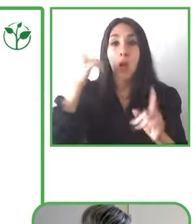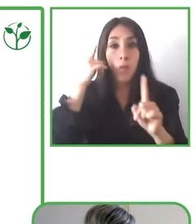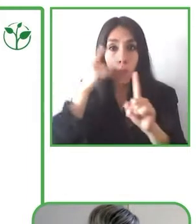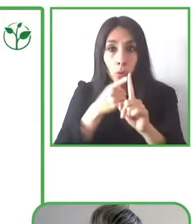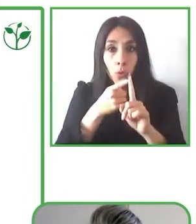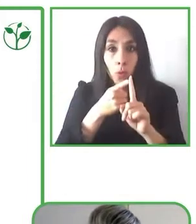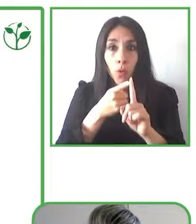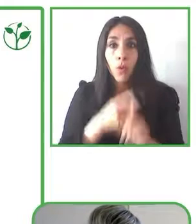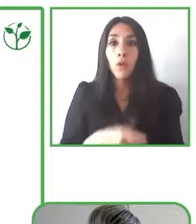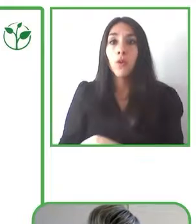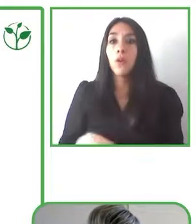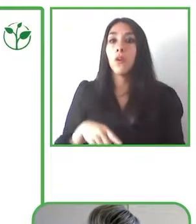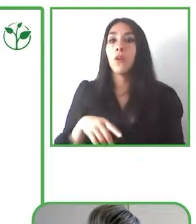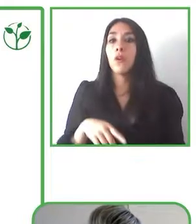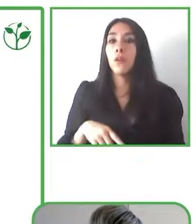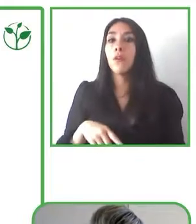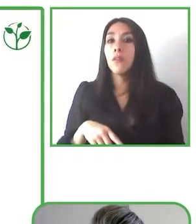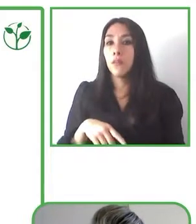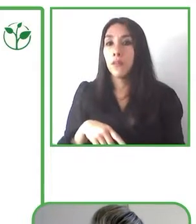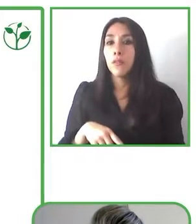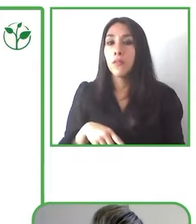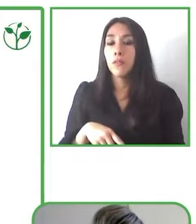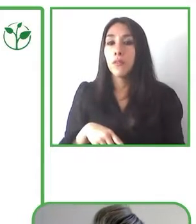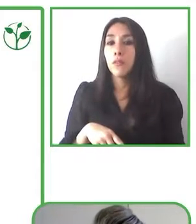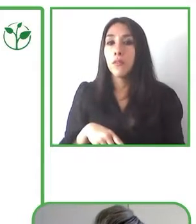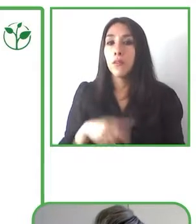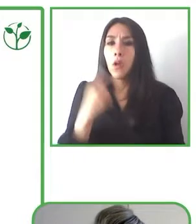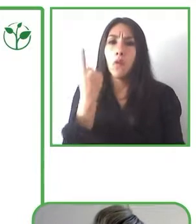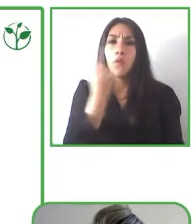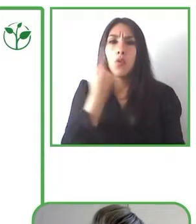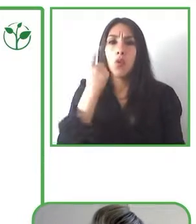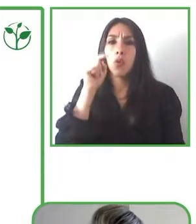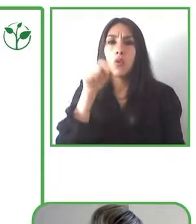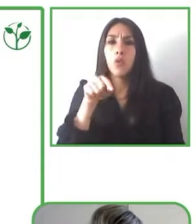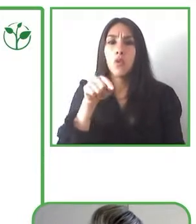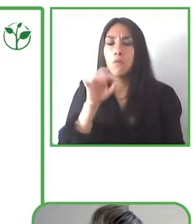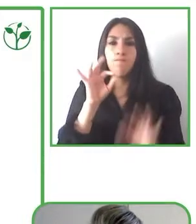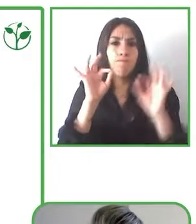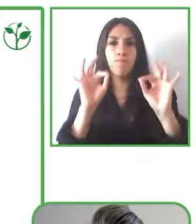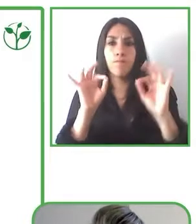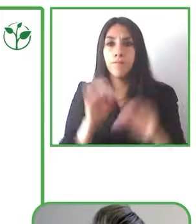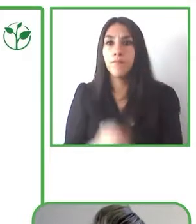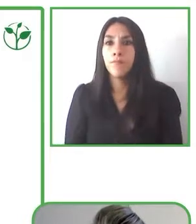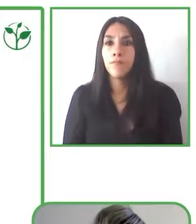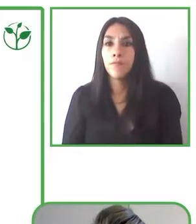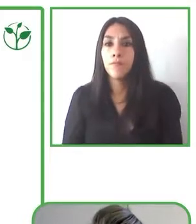We also want to make sure that the VEM CA can be self-sufficient through monetization